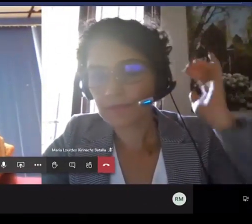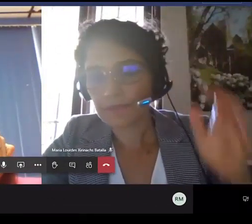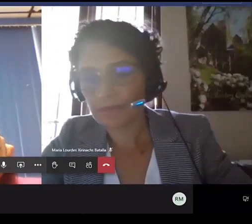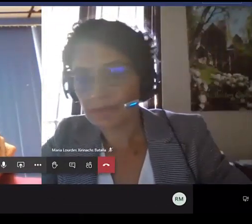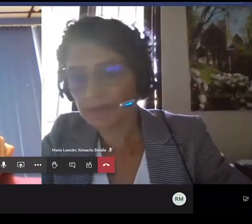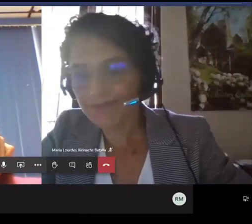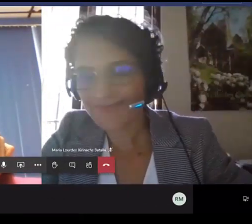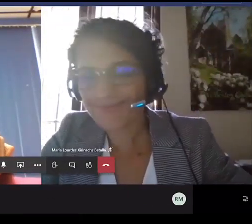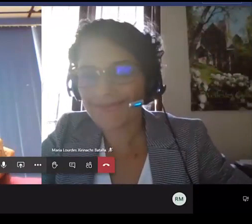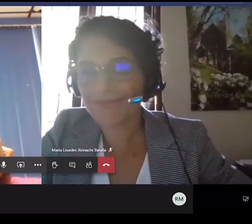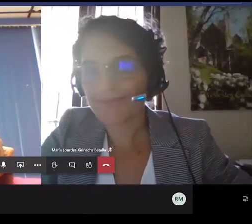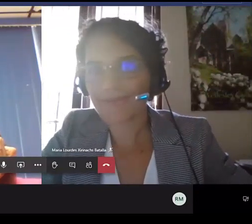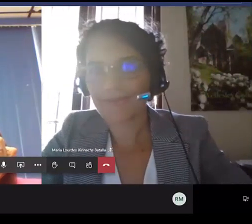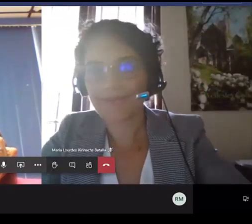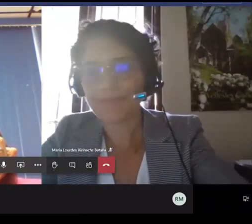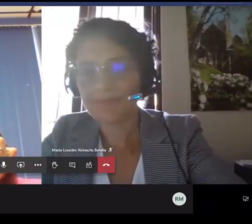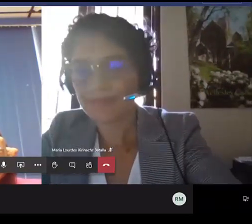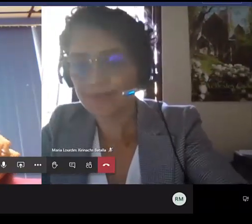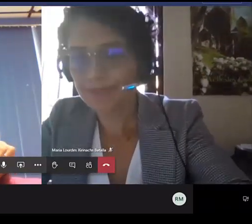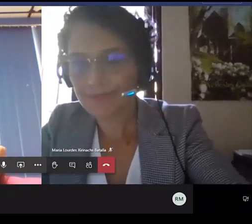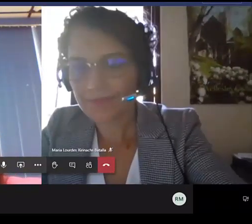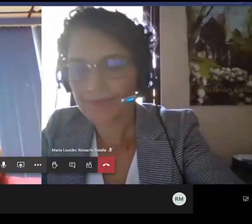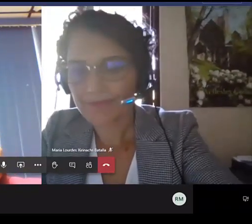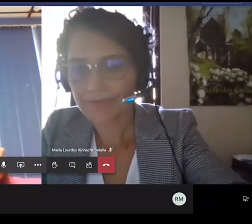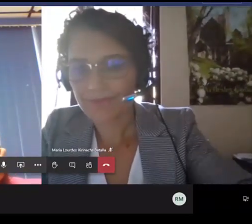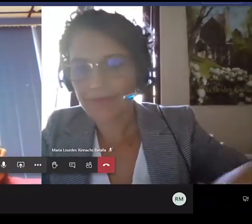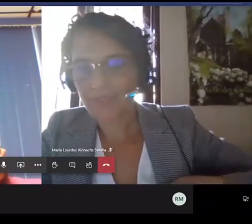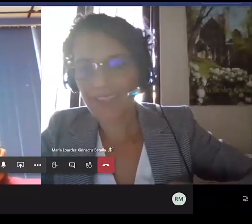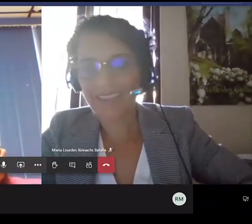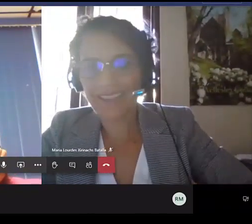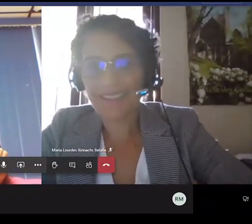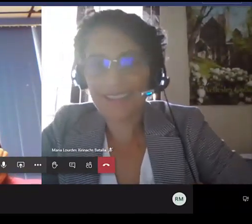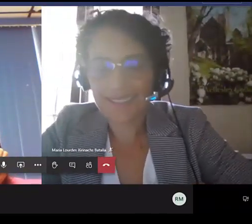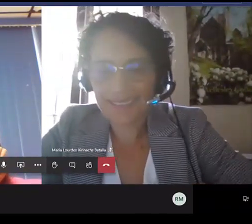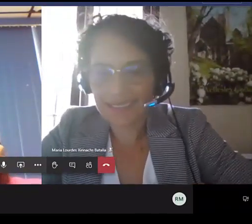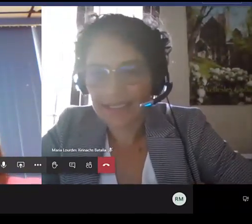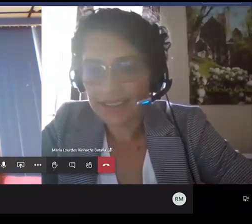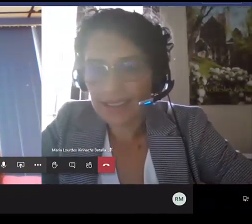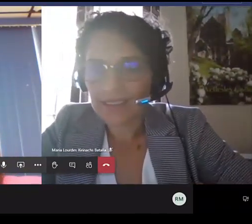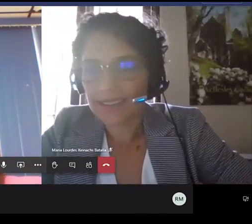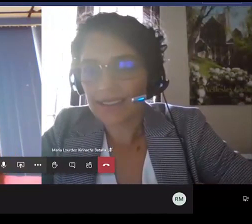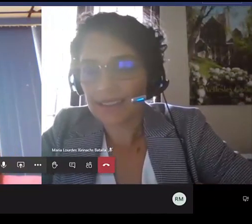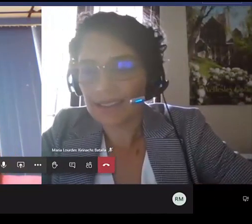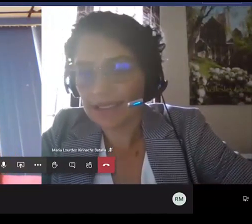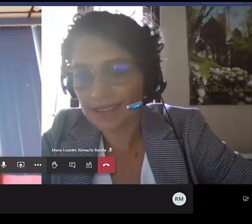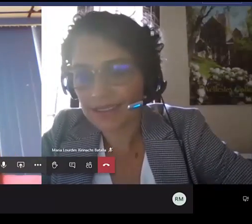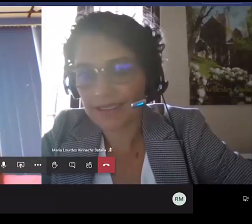since Don Marvin de la O was mentioned so much. know and